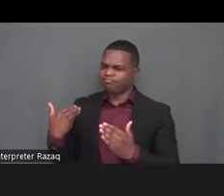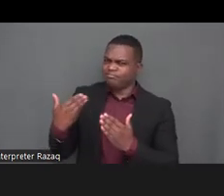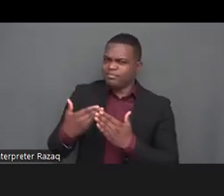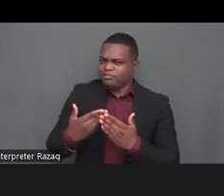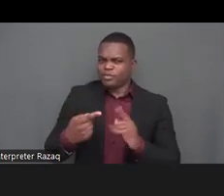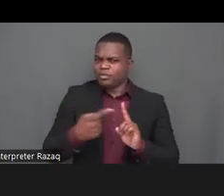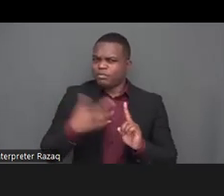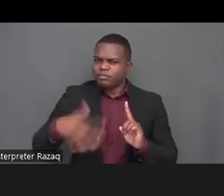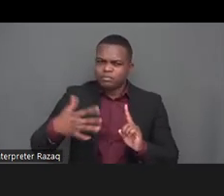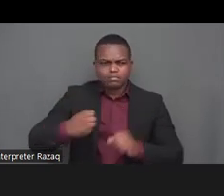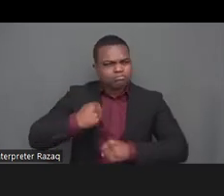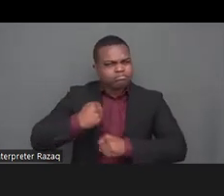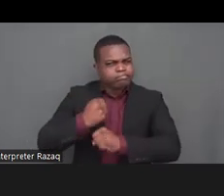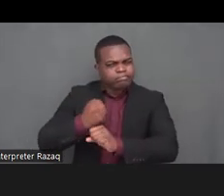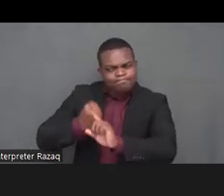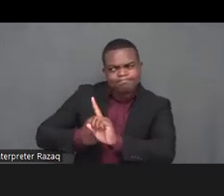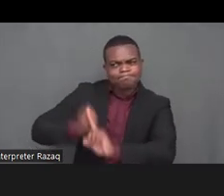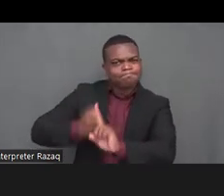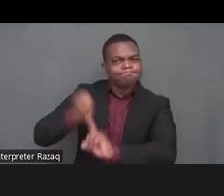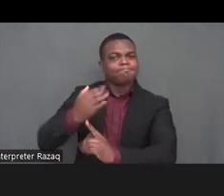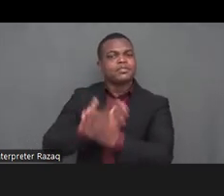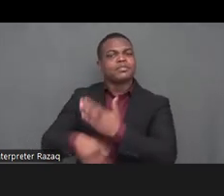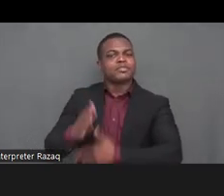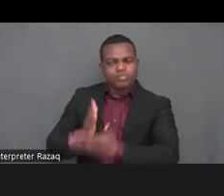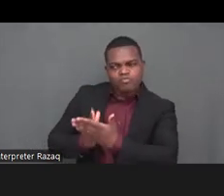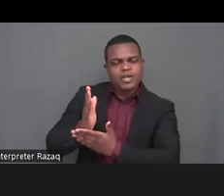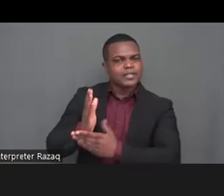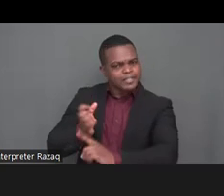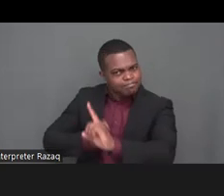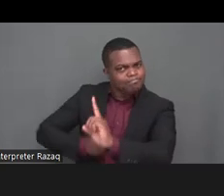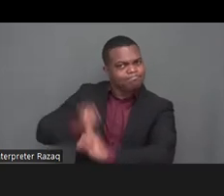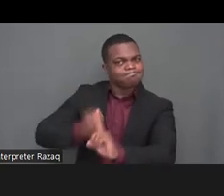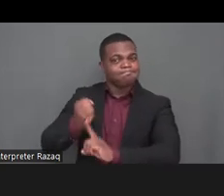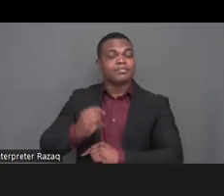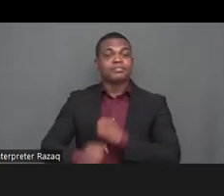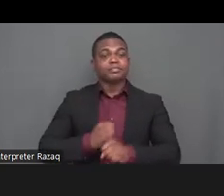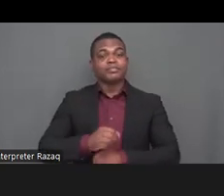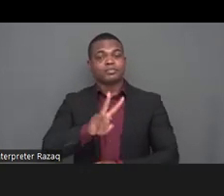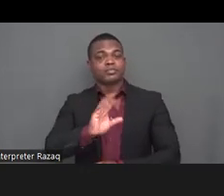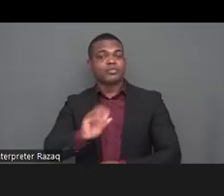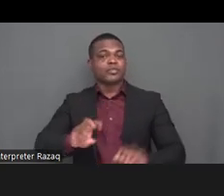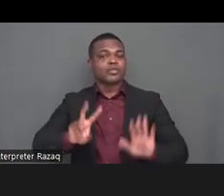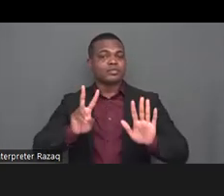been the european disability firm representative on the on iba's board after the iba elections of